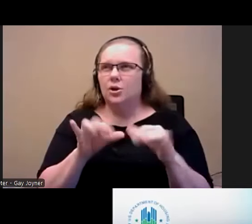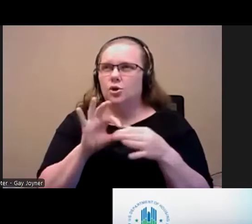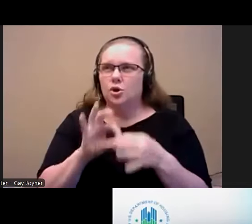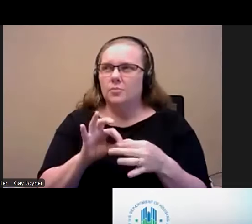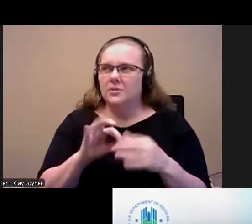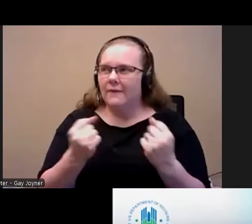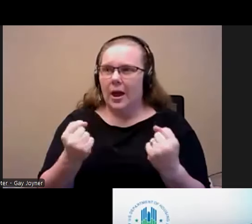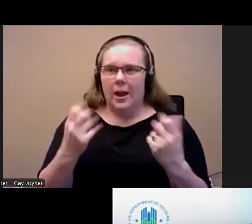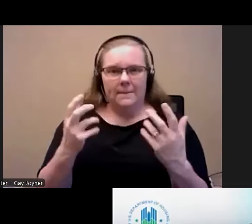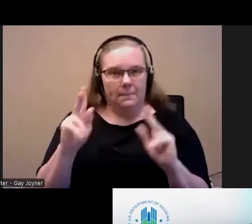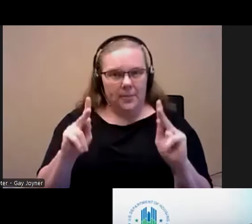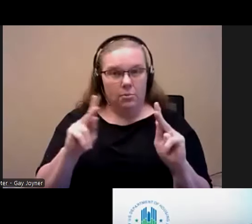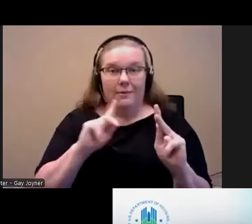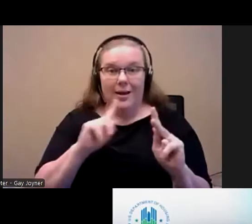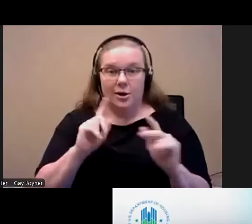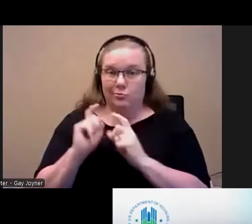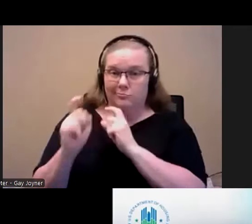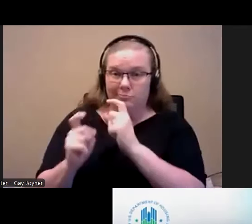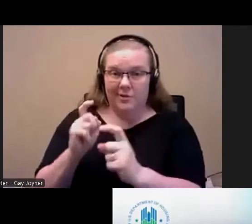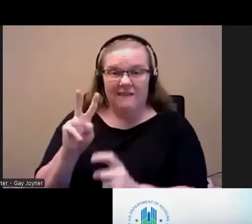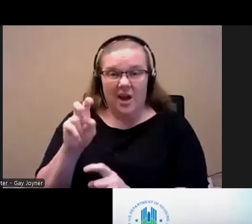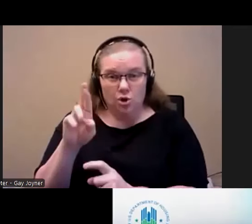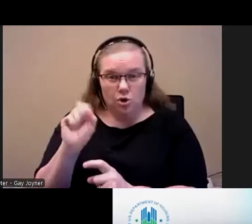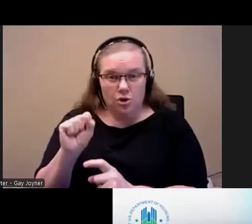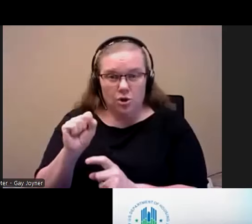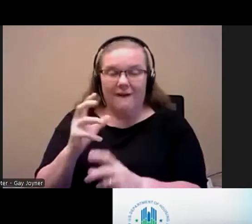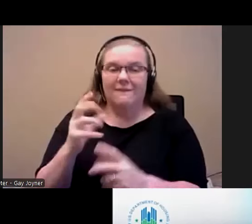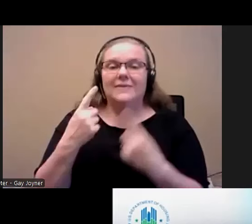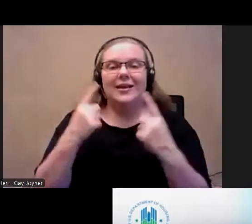issued a voucher successfully find a housing unit. So the degree to which you are able to